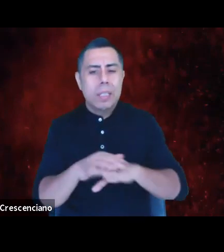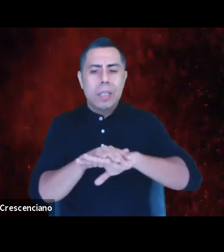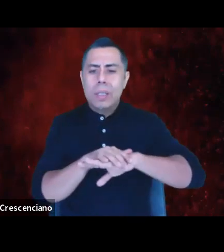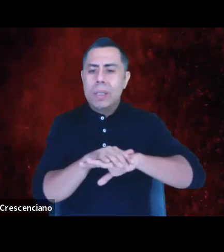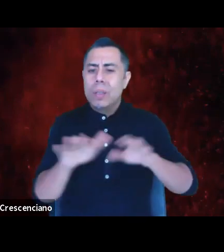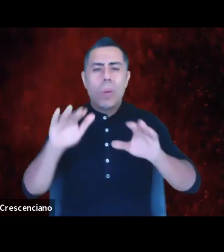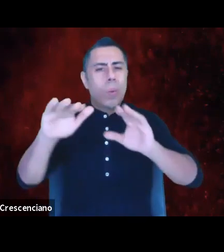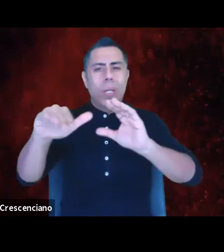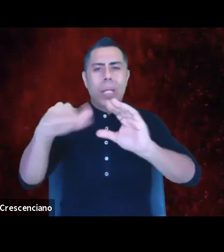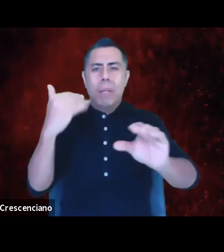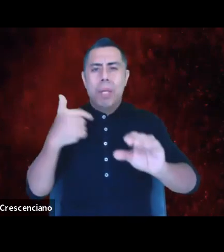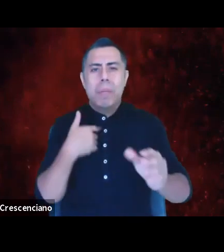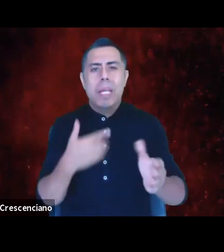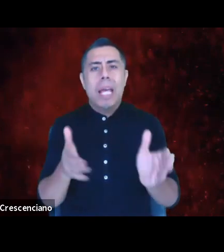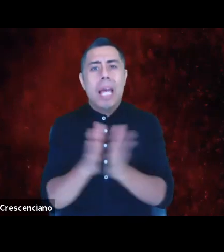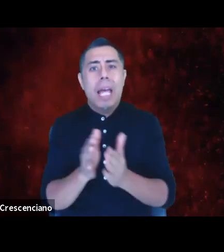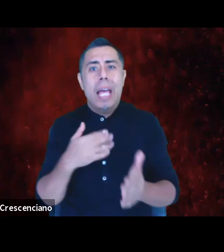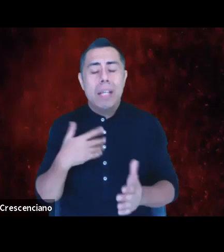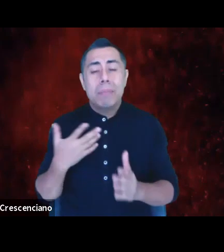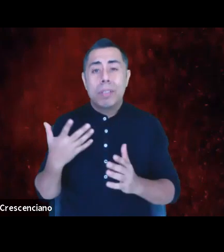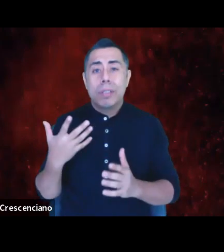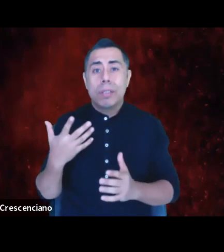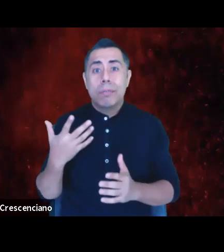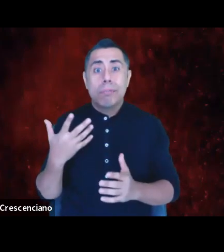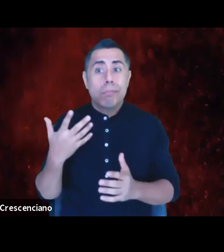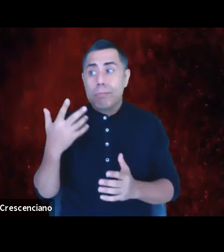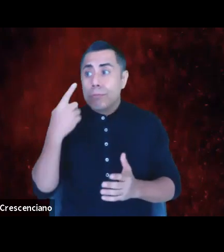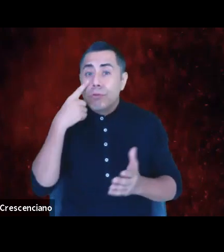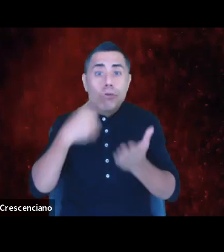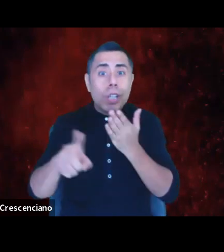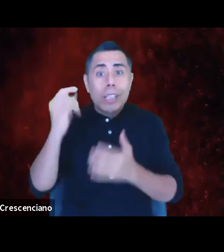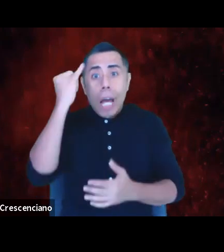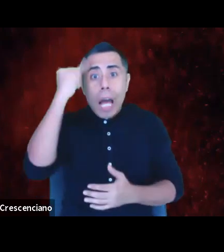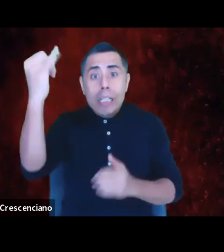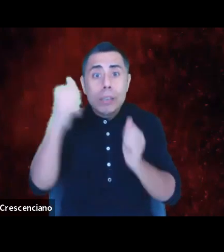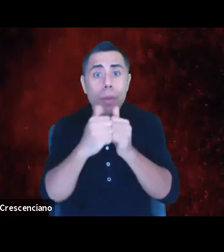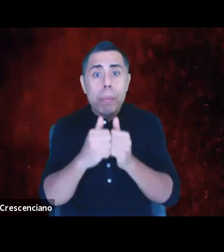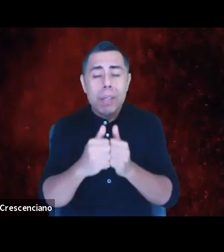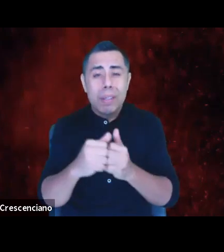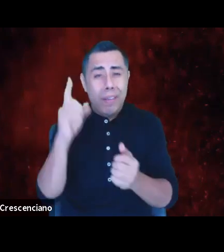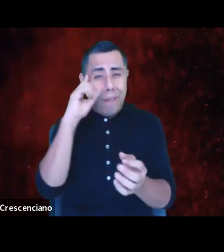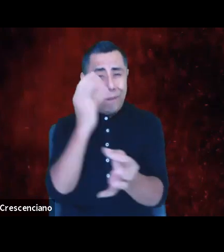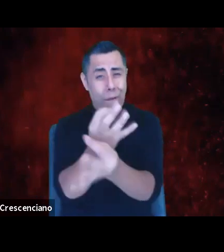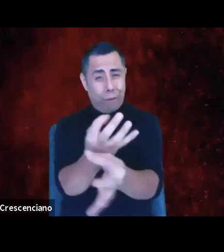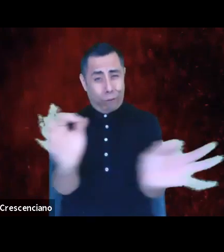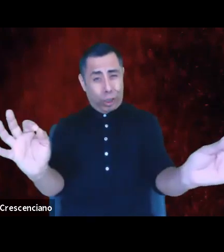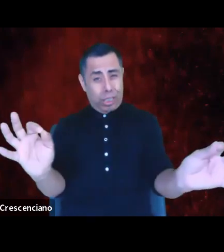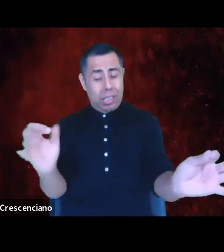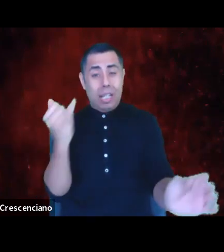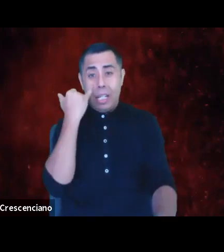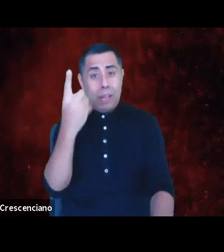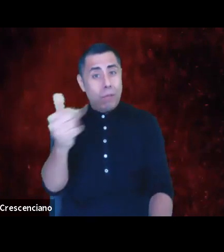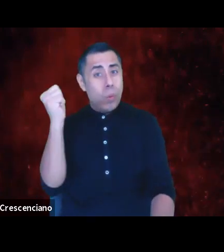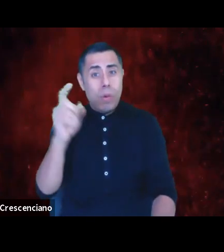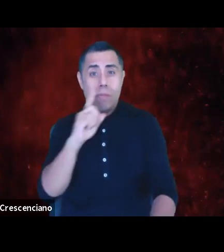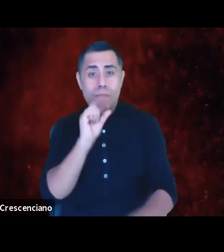Don't email me asking to run some ideas by me for free if we aren't actually gonna do it.